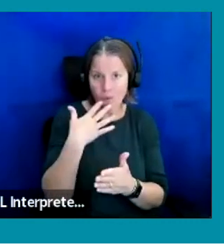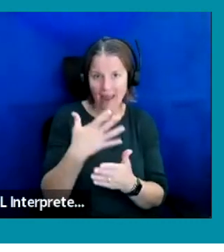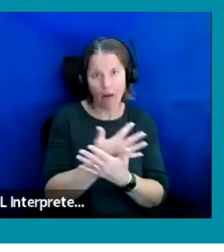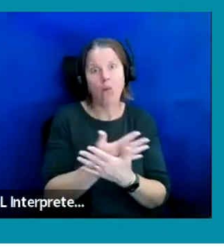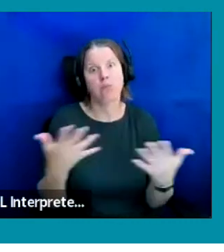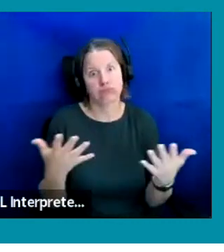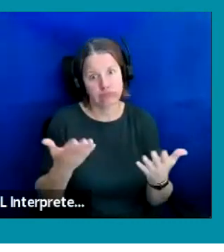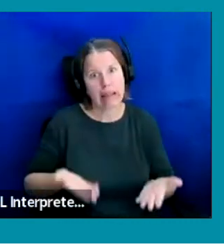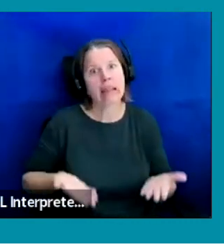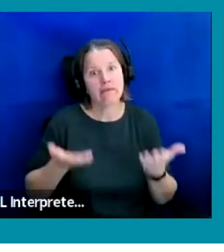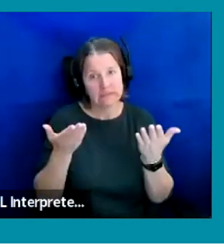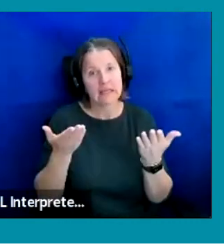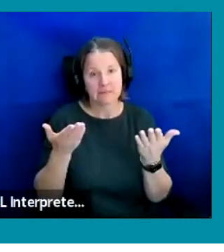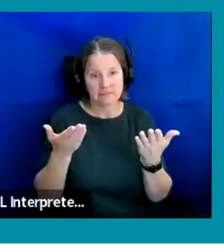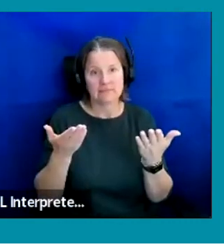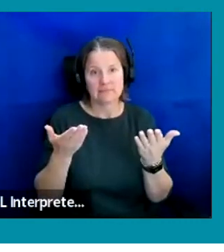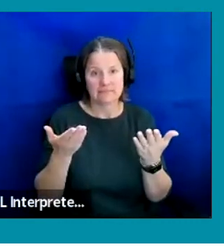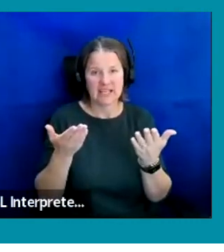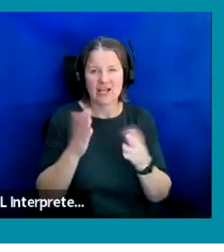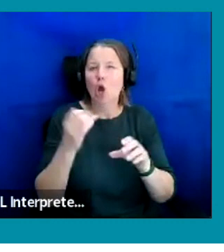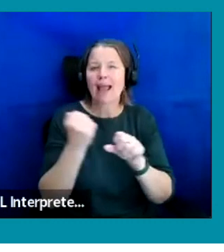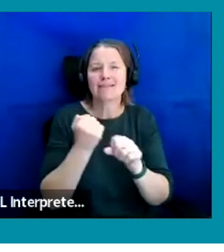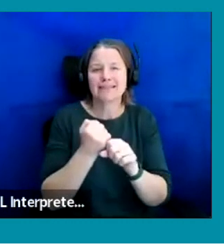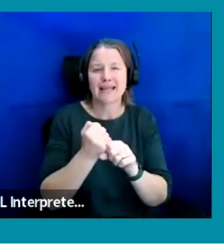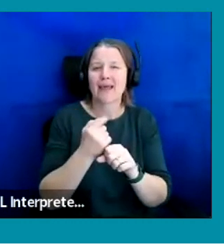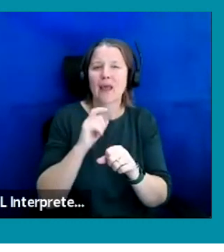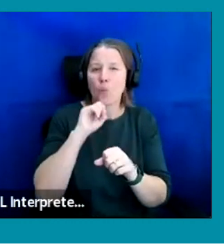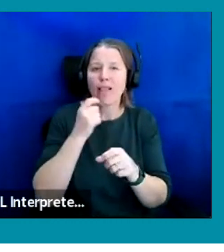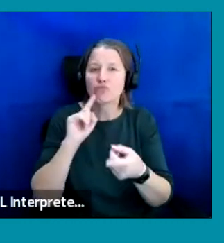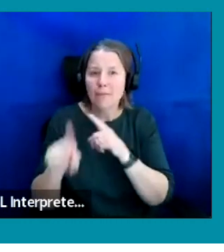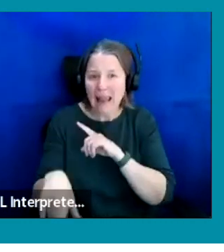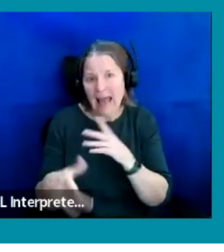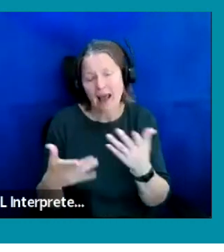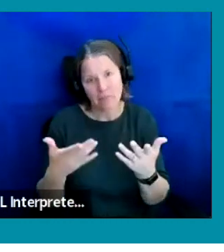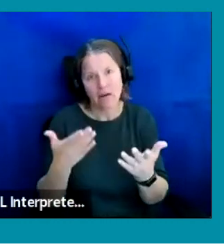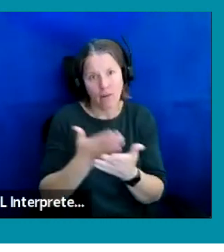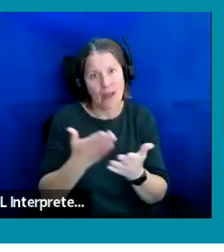and if so, it is not guaranteed when it's incredibly high volume but more often than